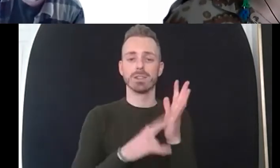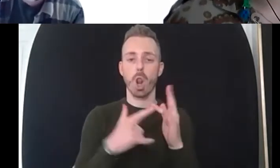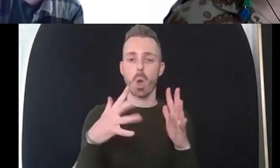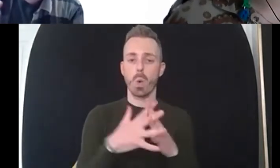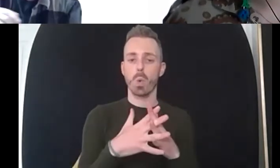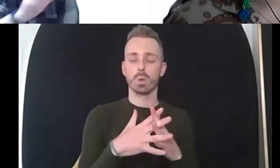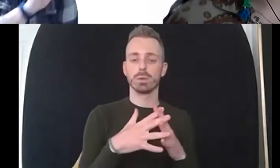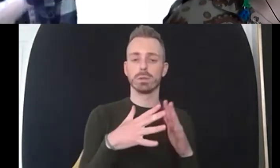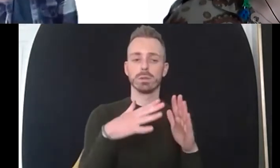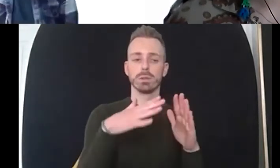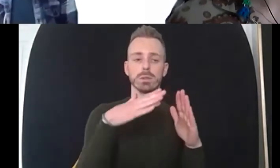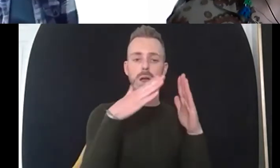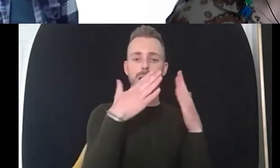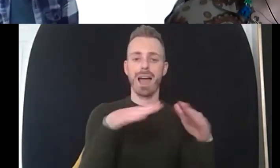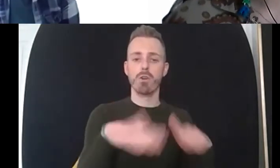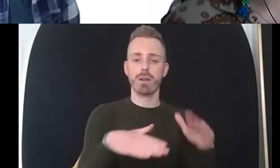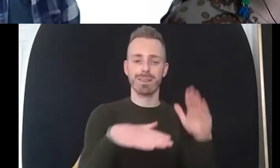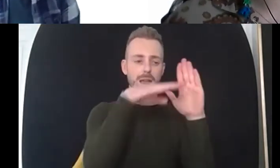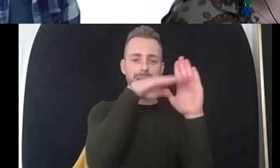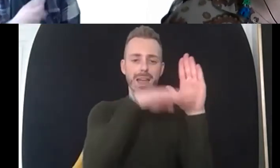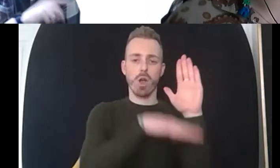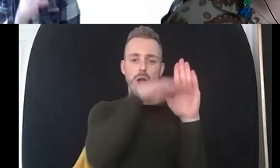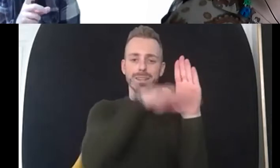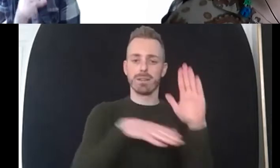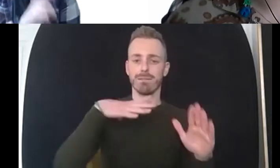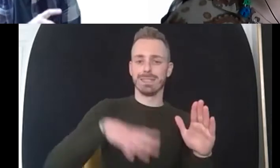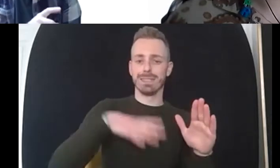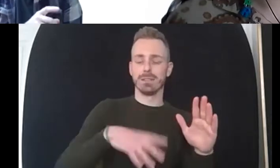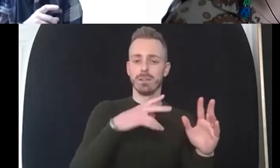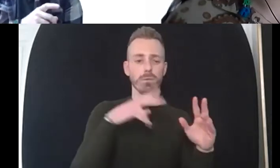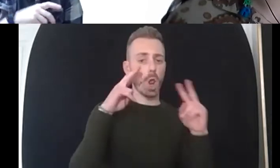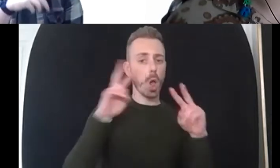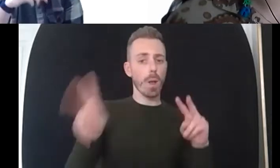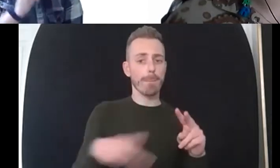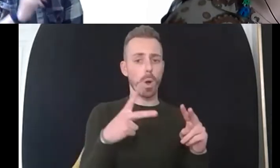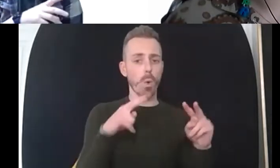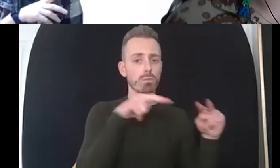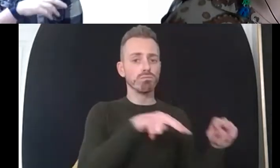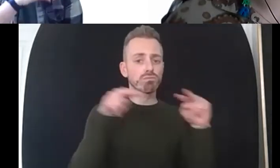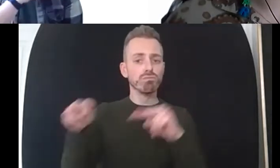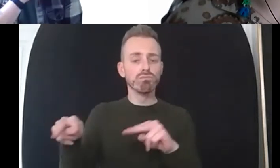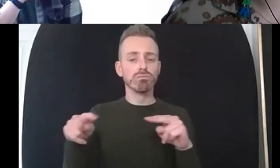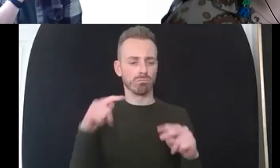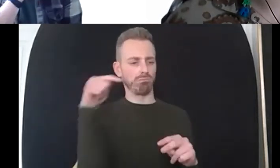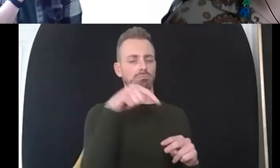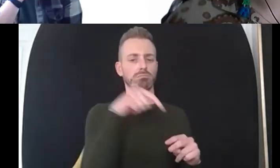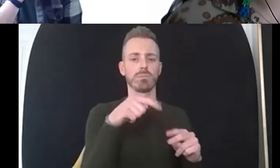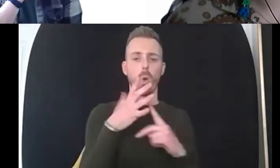yeah and when we cross those two over and we start thinking about how that oppression and how that um